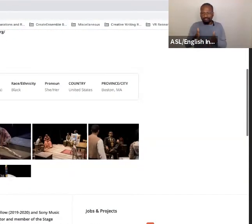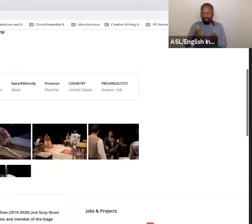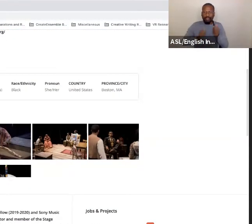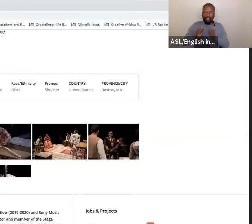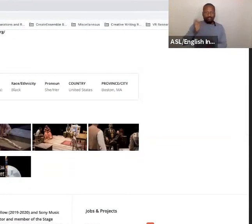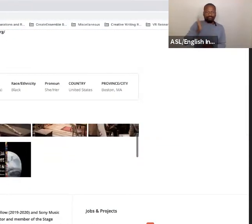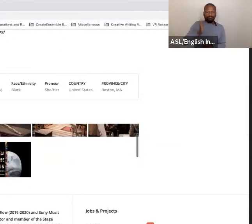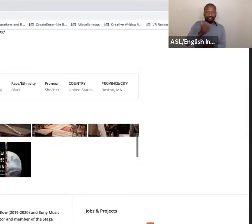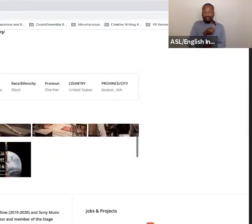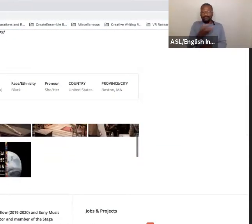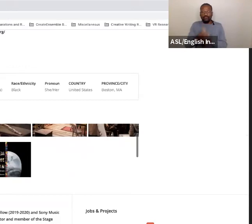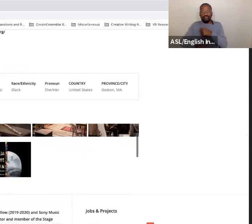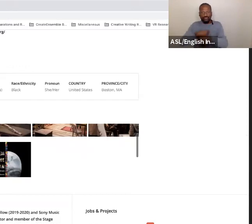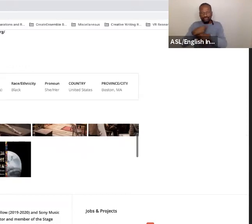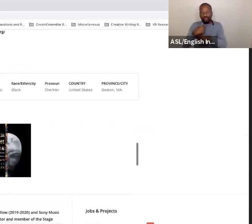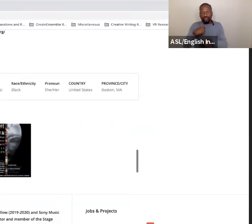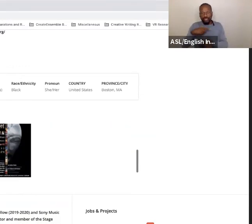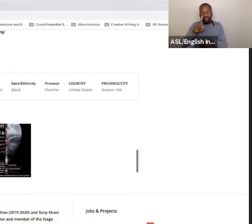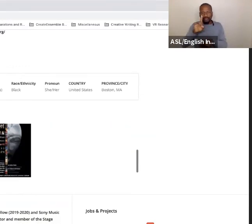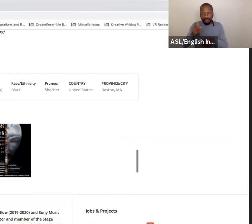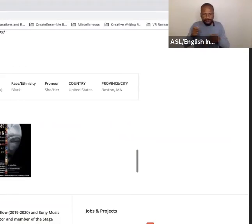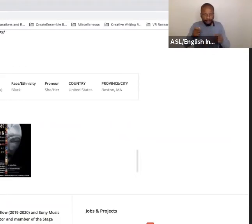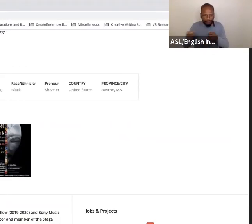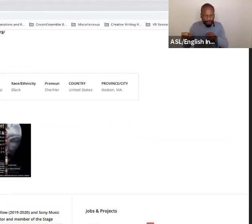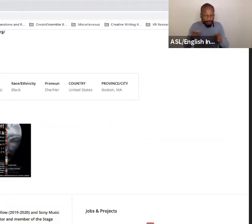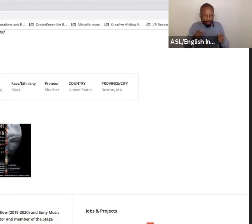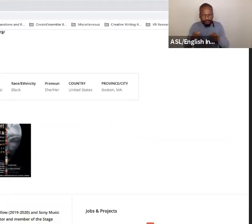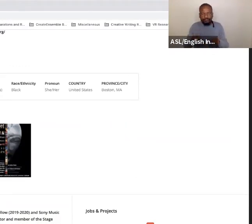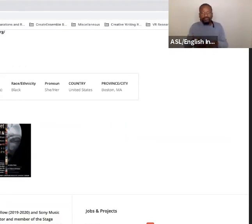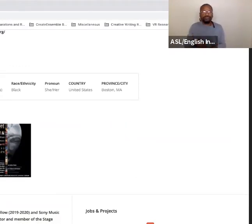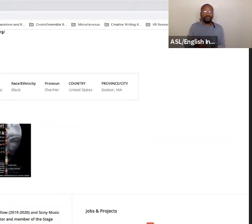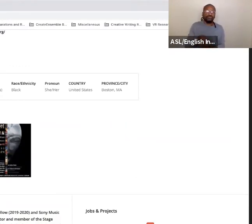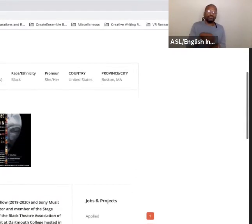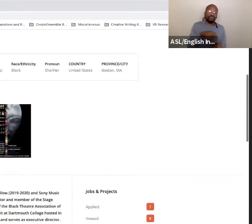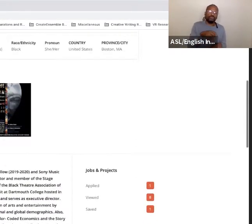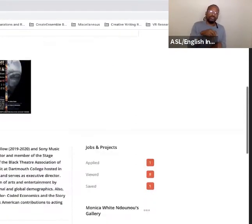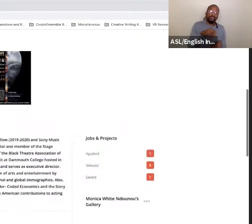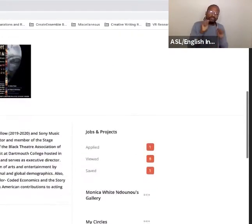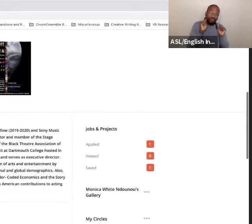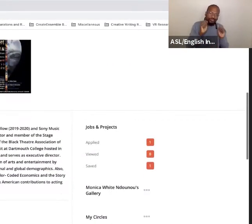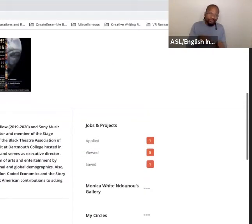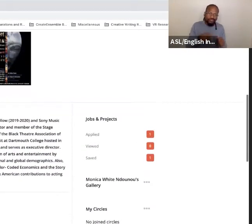In addition to the video reels and audio files you can post your resume as well.